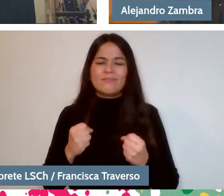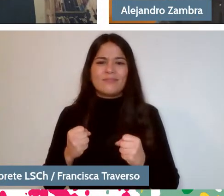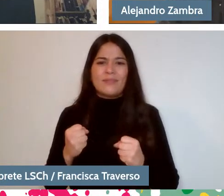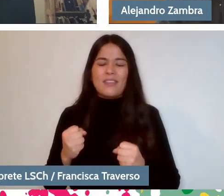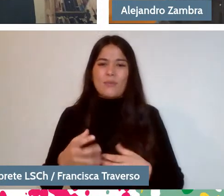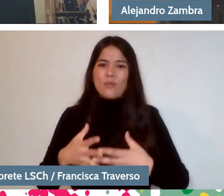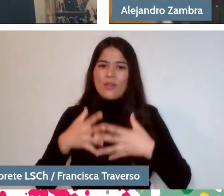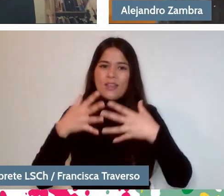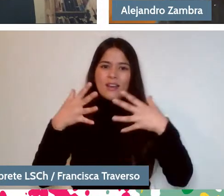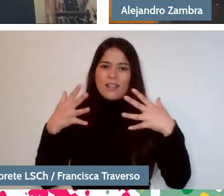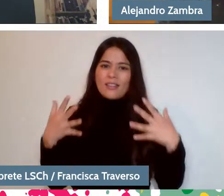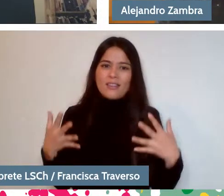and more corrosive.